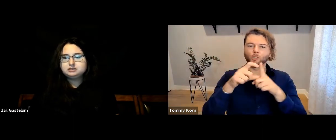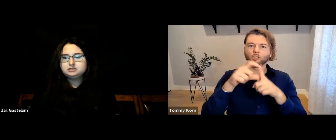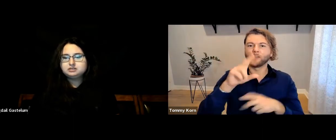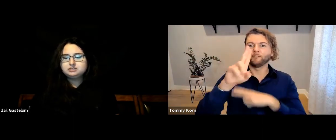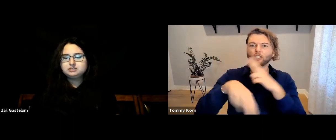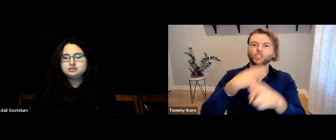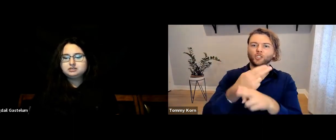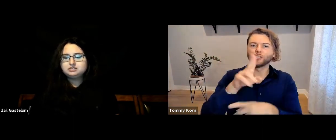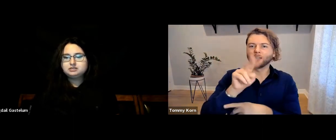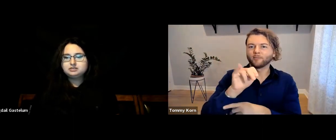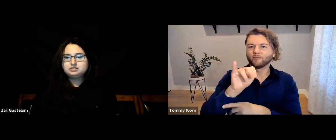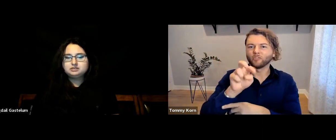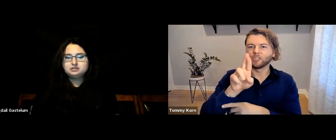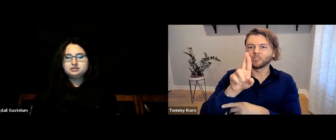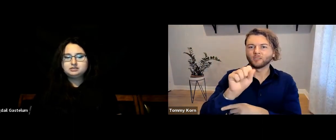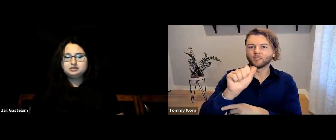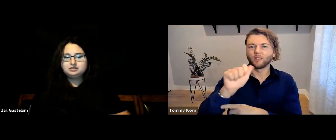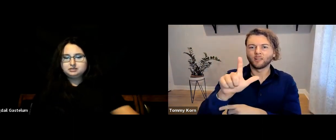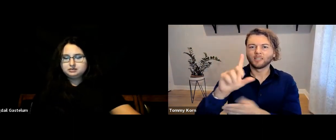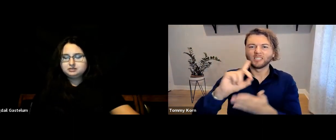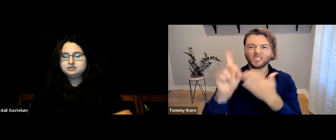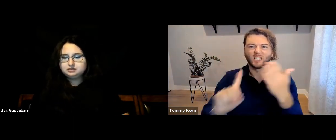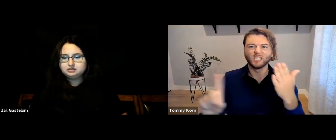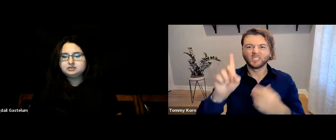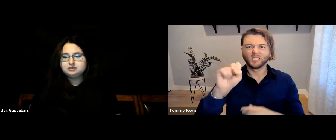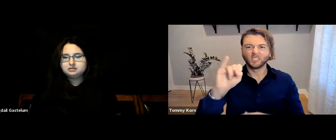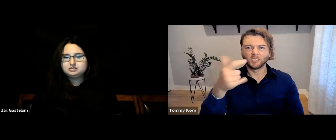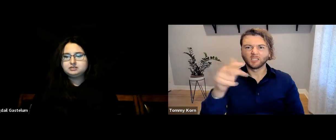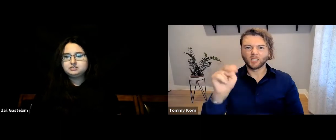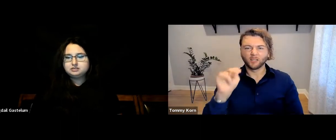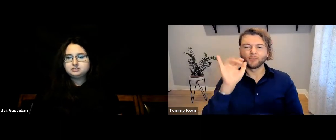Take the term “universal design.”